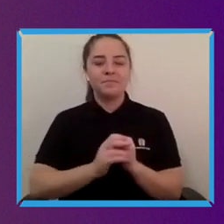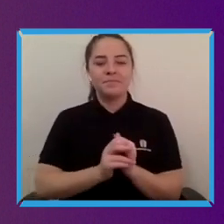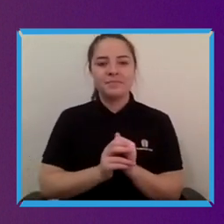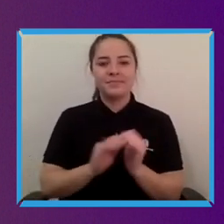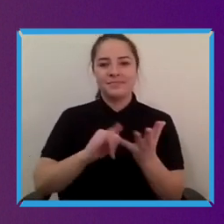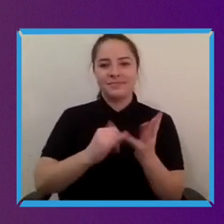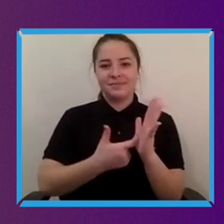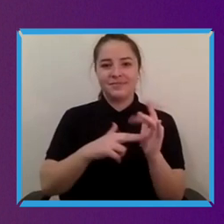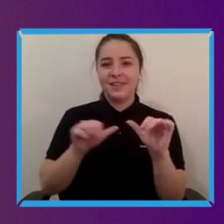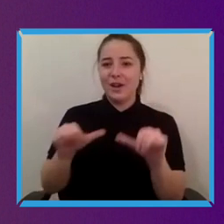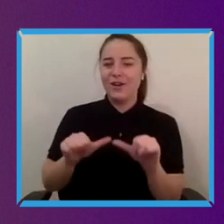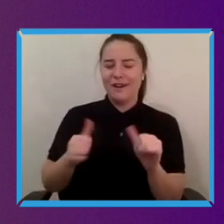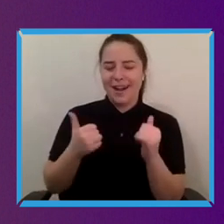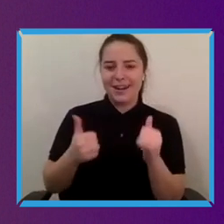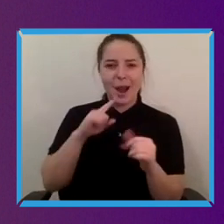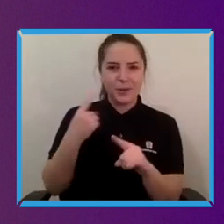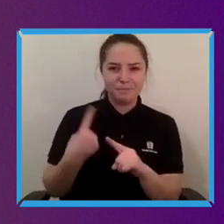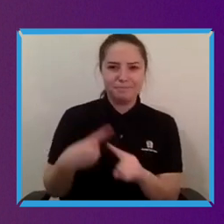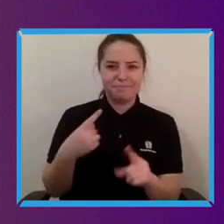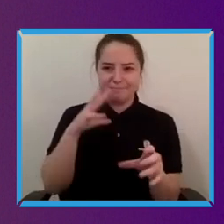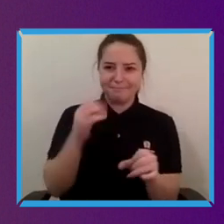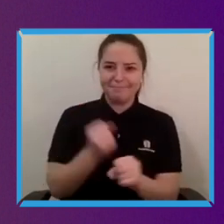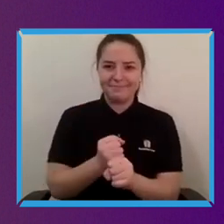second summary was that you know I was a corporate lawyer,